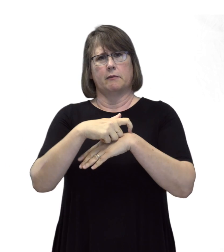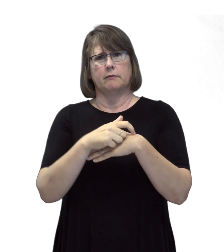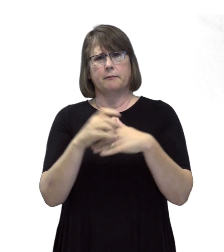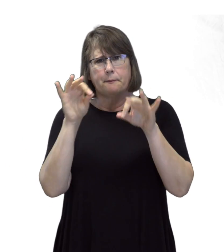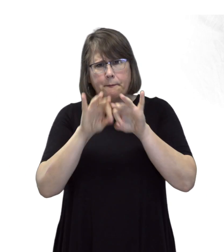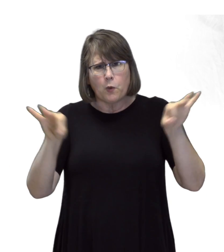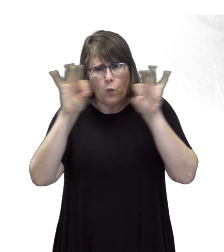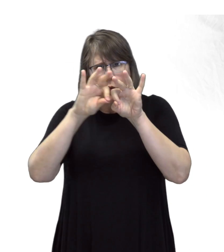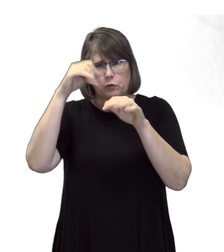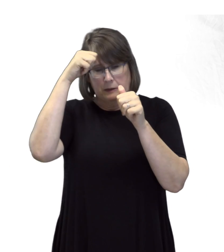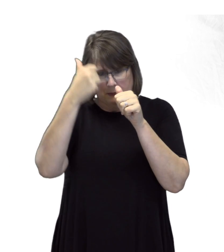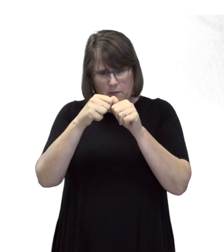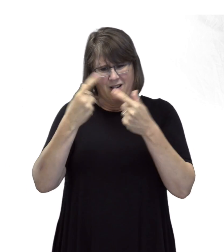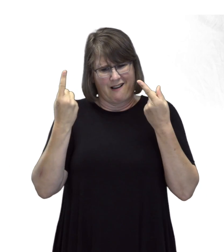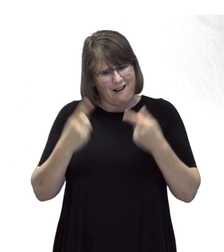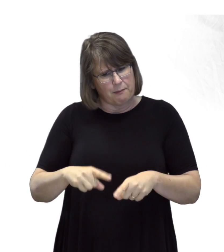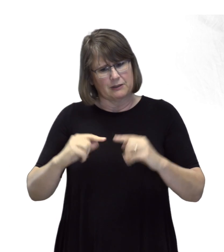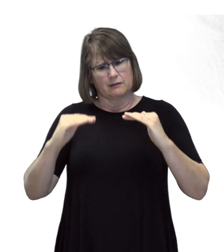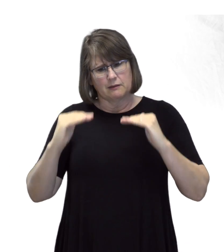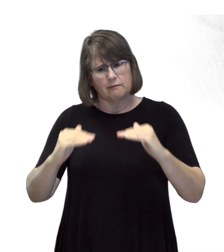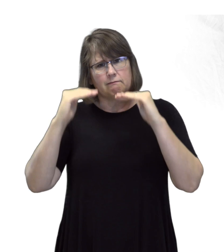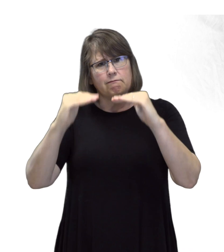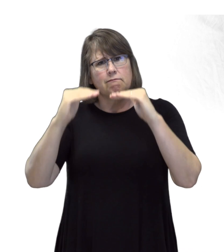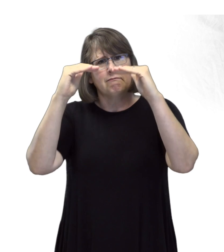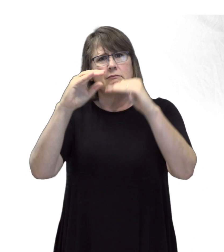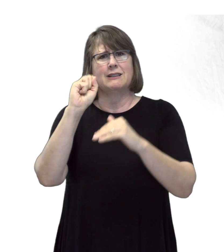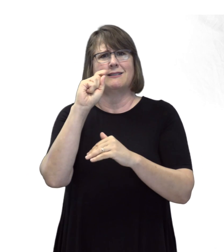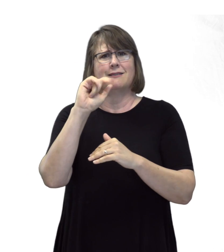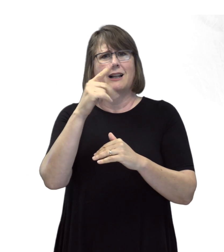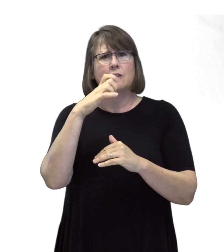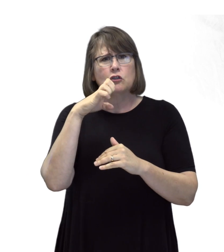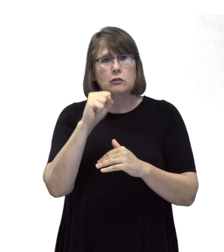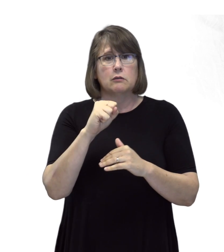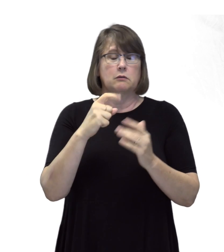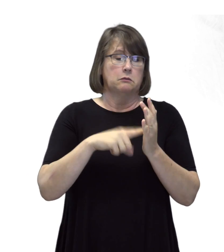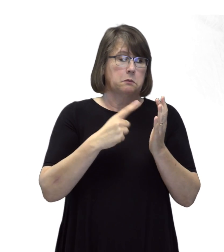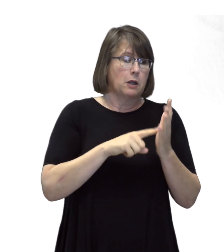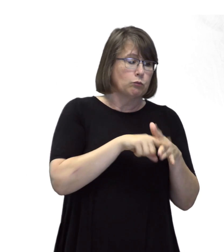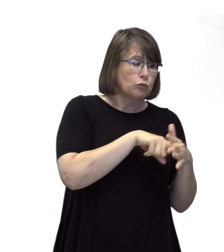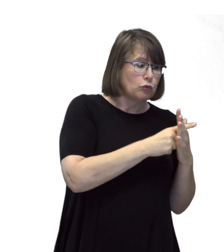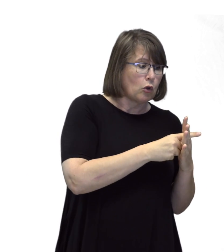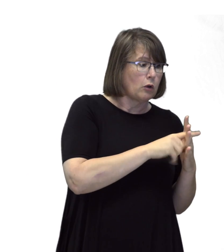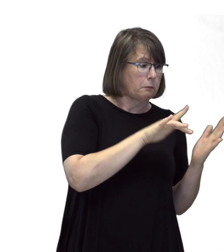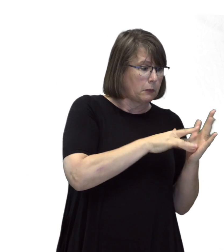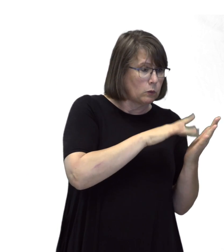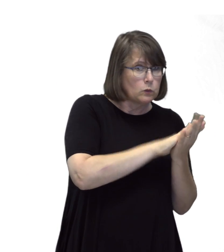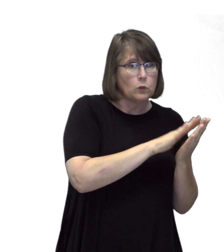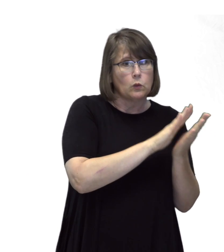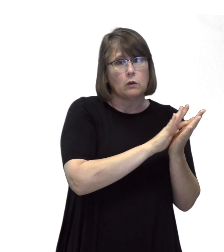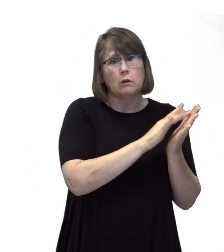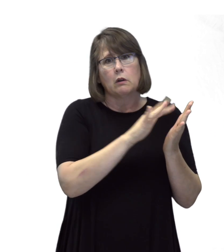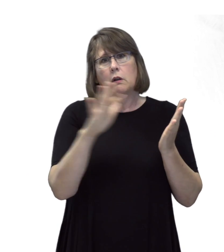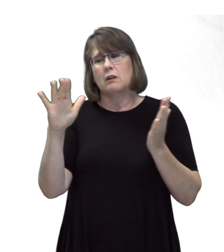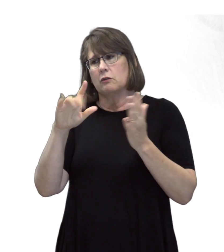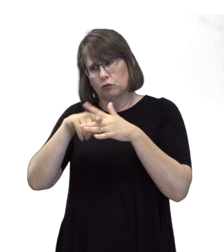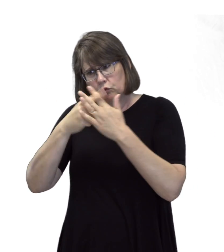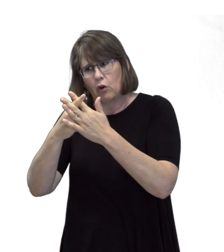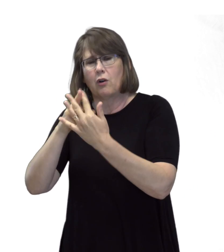It’s important to remember that this happens in stages, sometimes starting in middle school